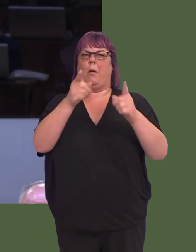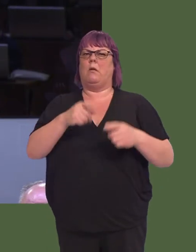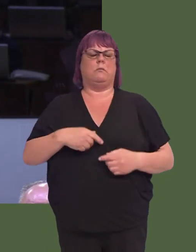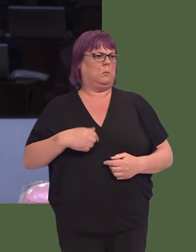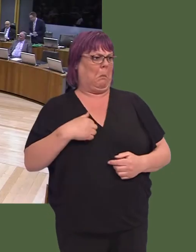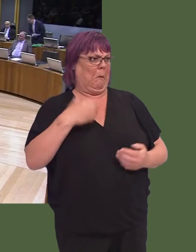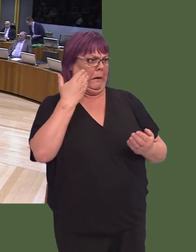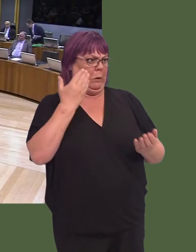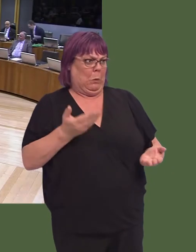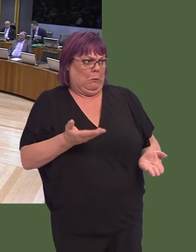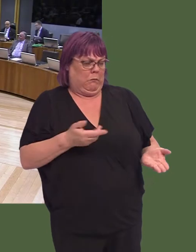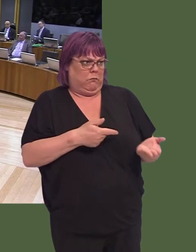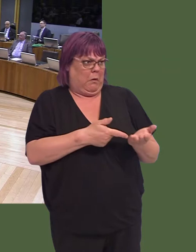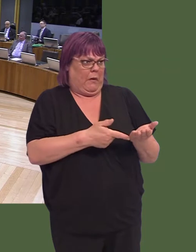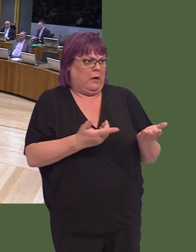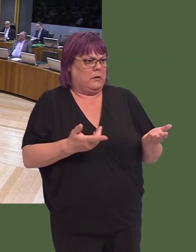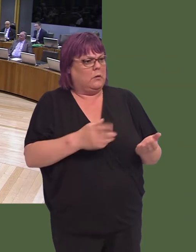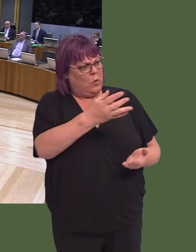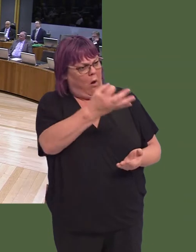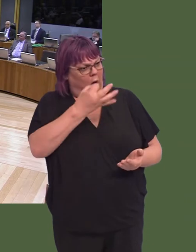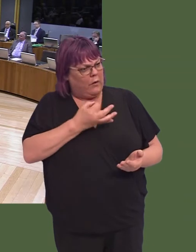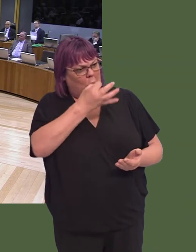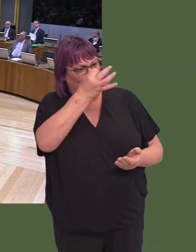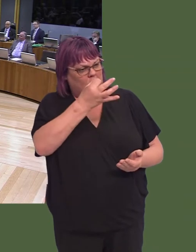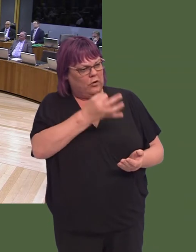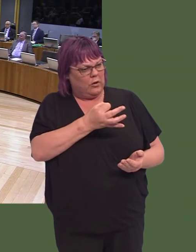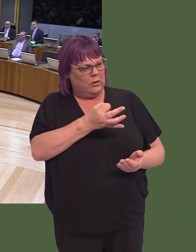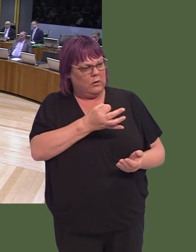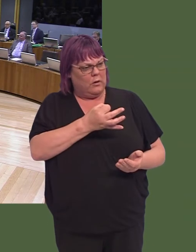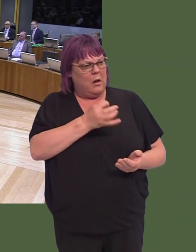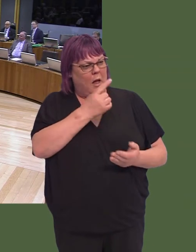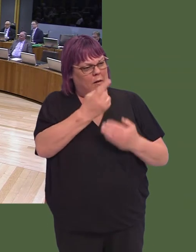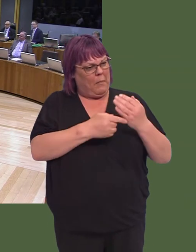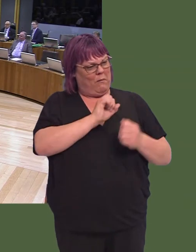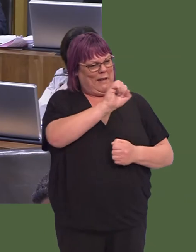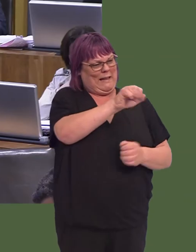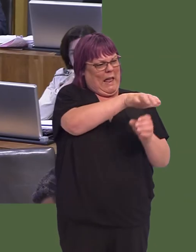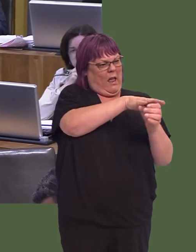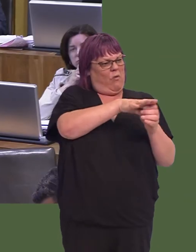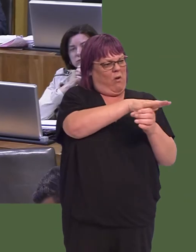Carwyn Jones AM: I'd not heard that, I have to say. The Member asked a question that, with respect, is hyperlocal.